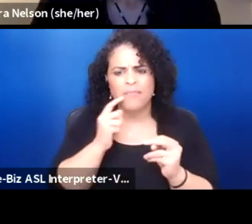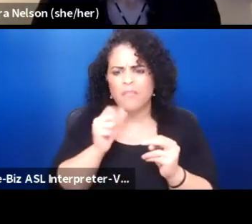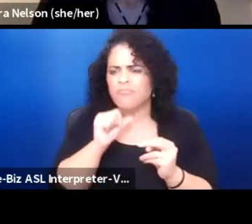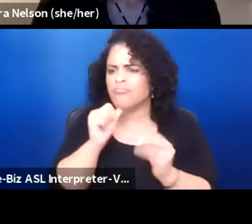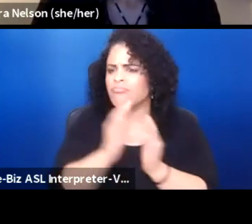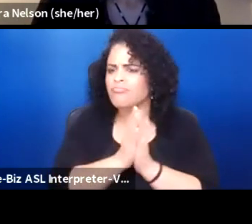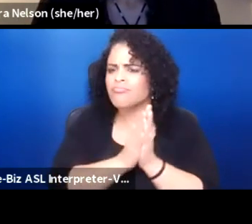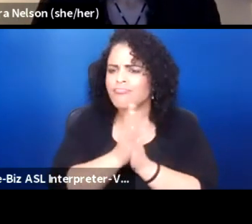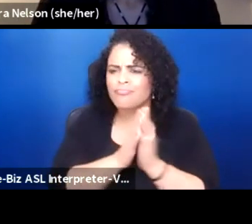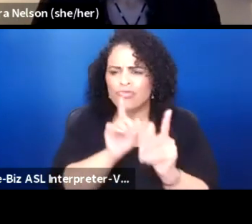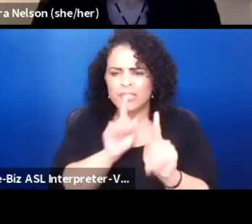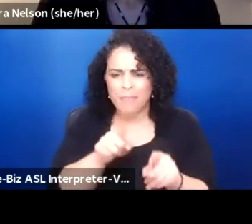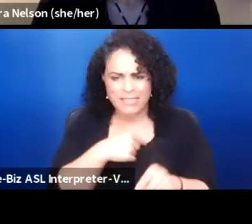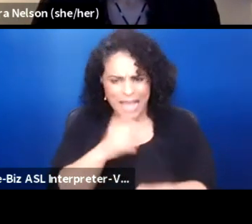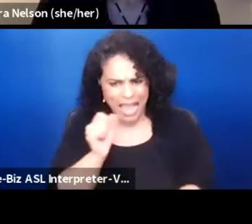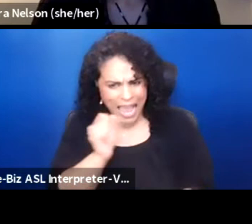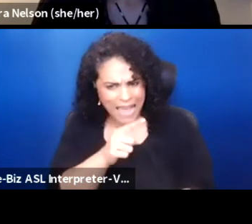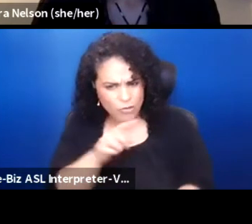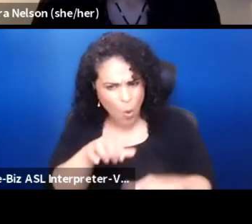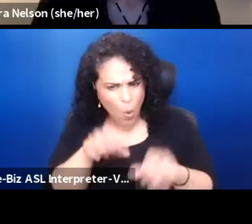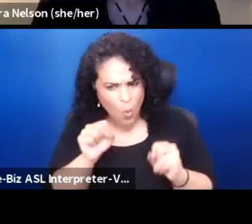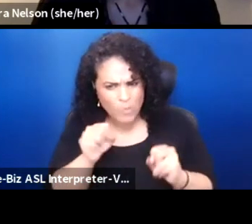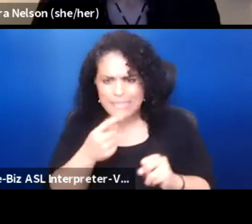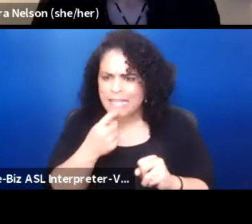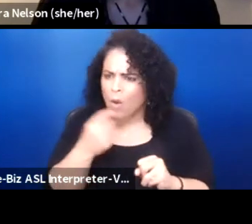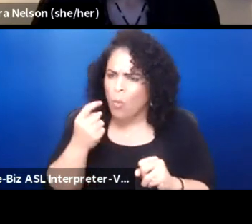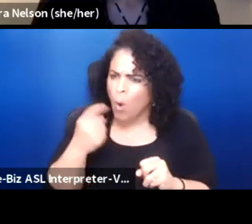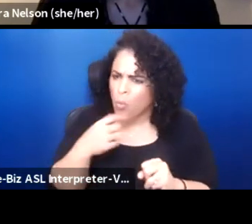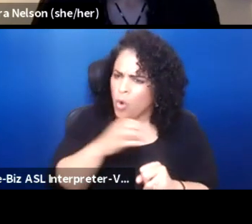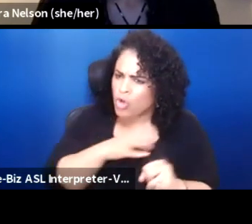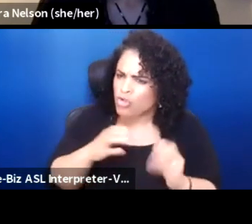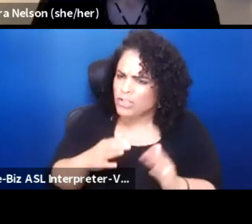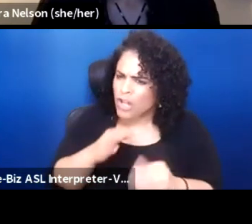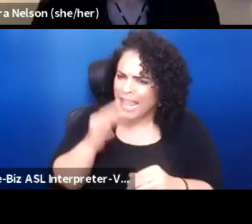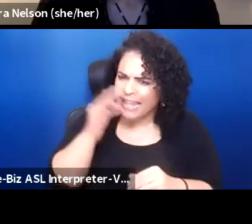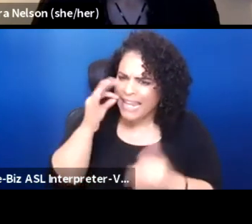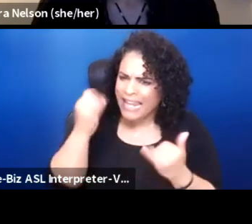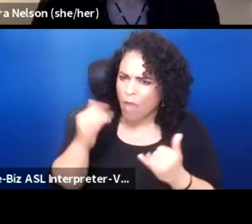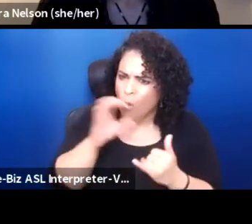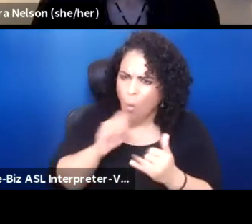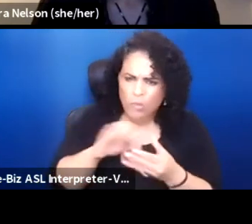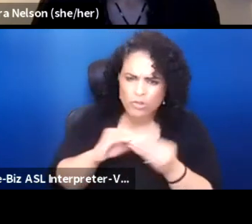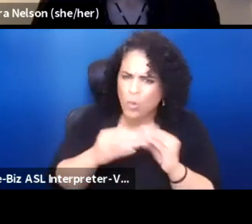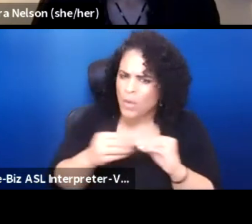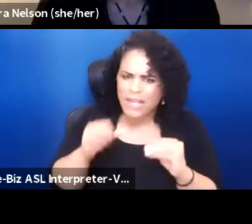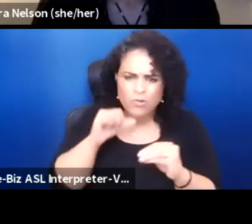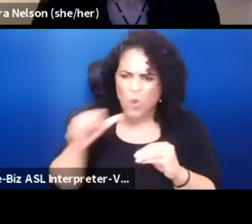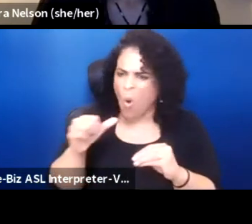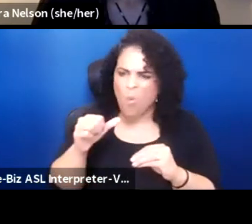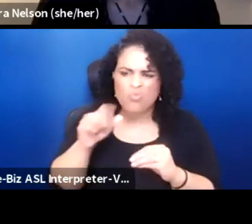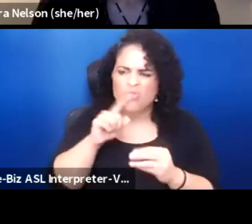and I asked the host and he says, well, we're Christian Indians now. So these old stories don't resonate as they used to.